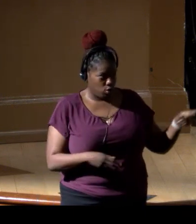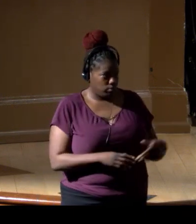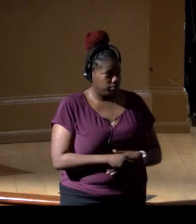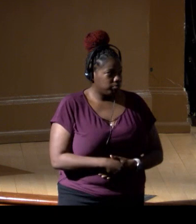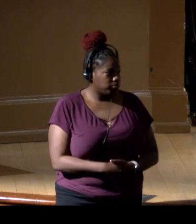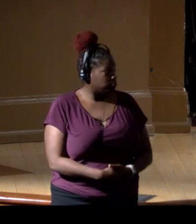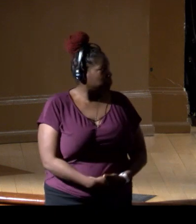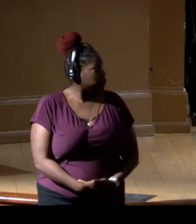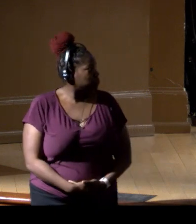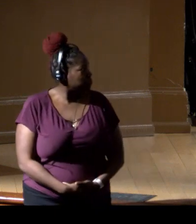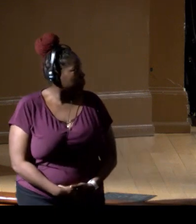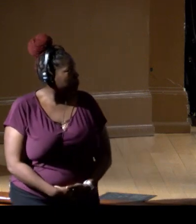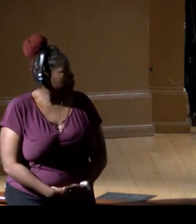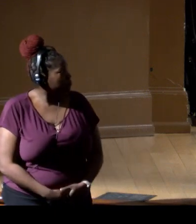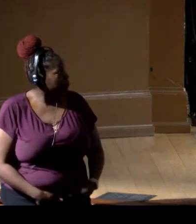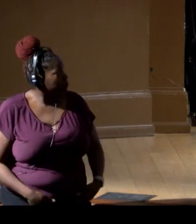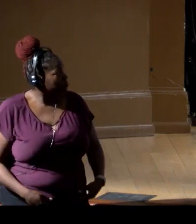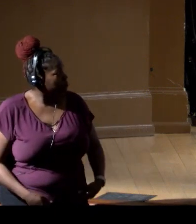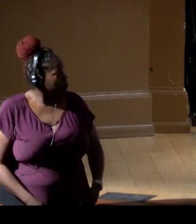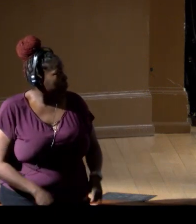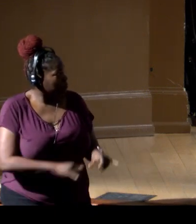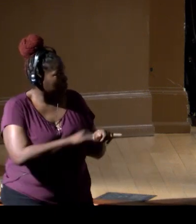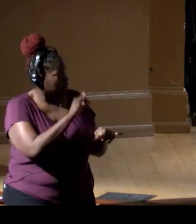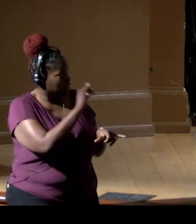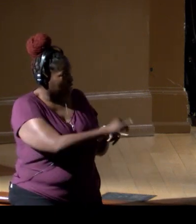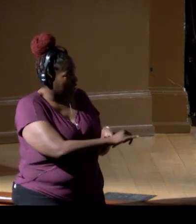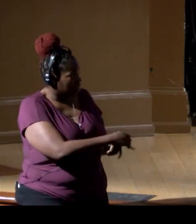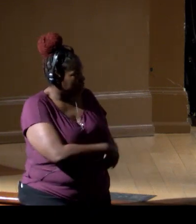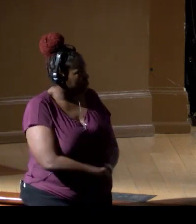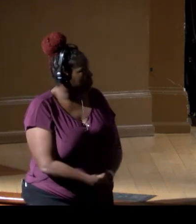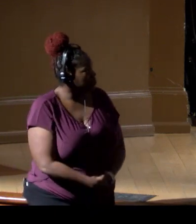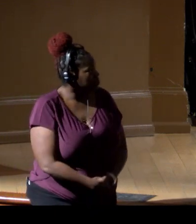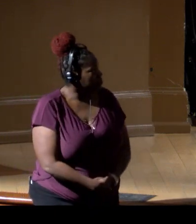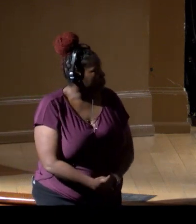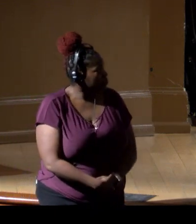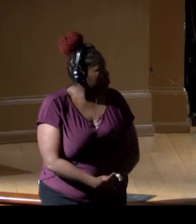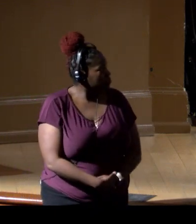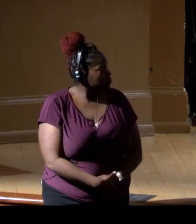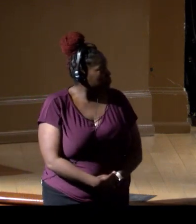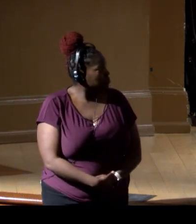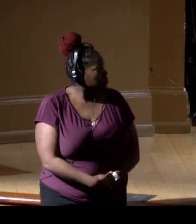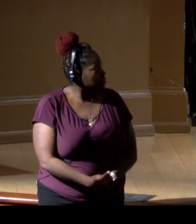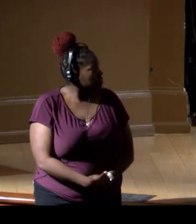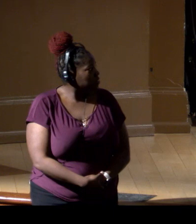(Chris mumbling) (audience applauding) You guys stay for a second. (audience applauding)